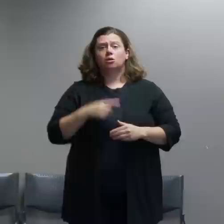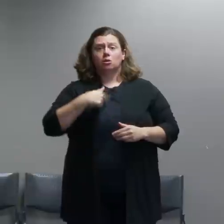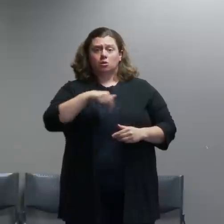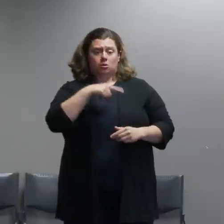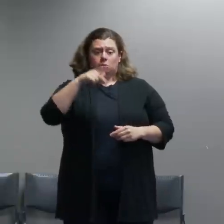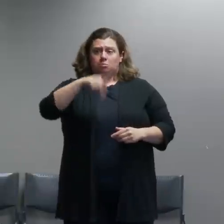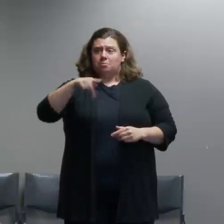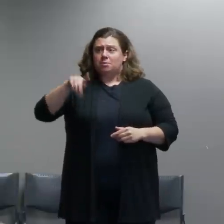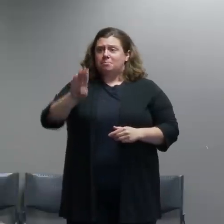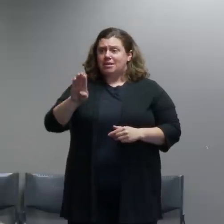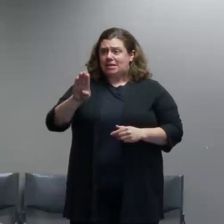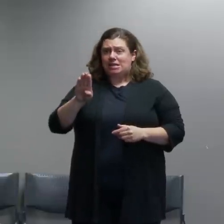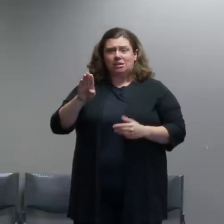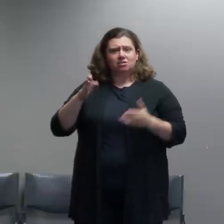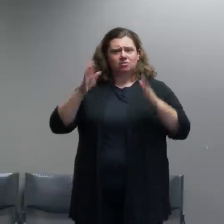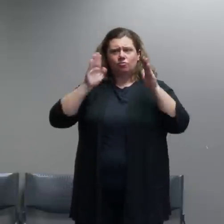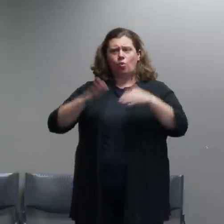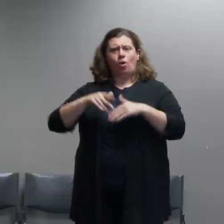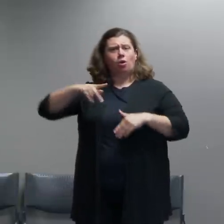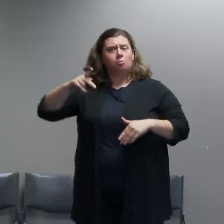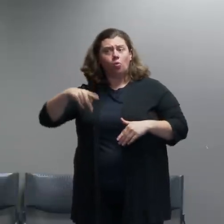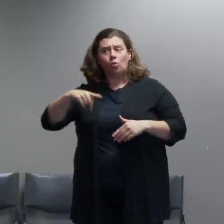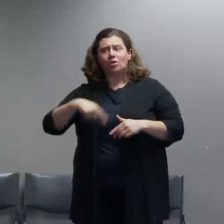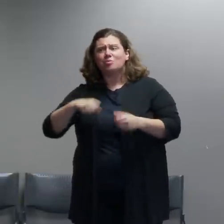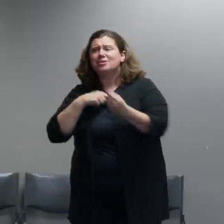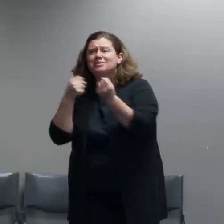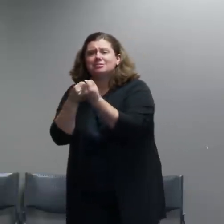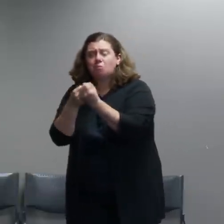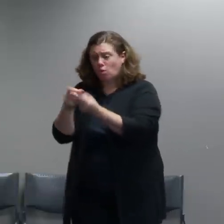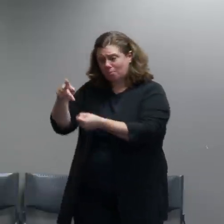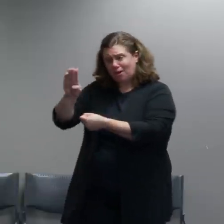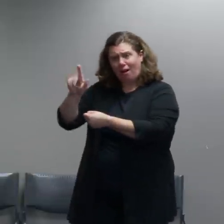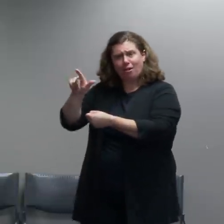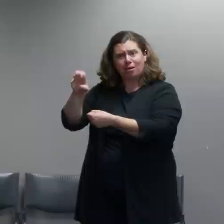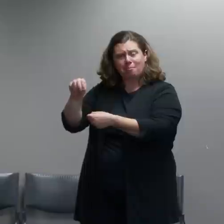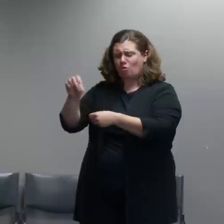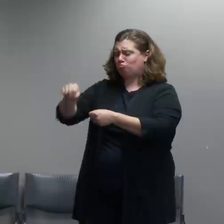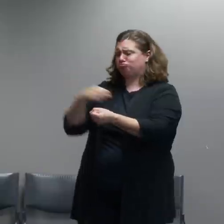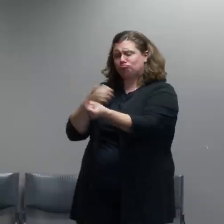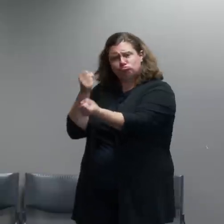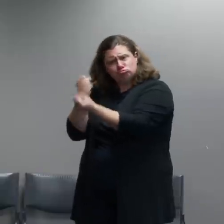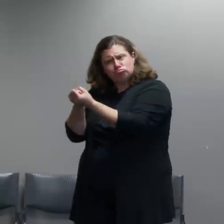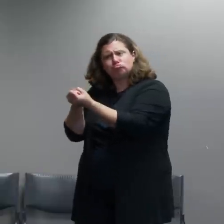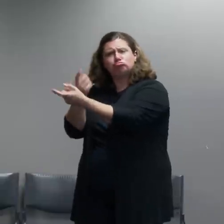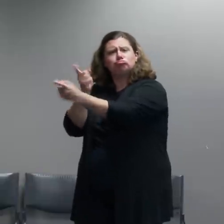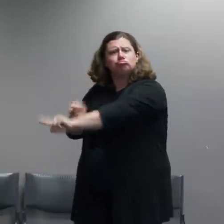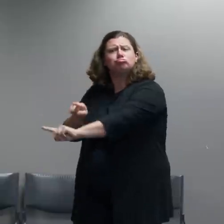the idea that black lives matter. But as I said, this message is being lost